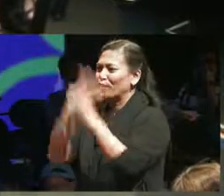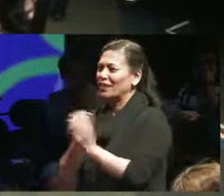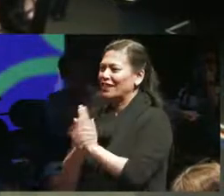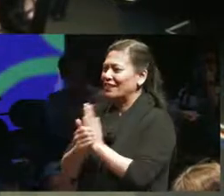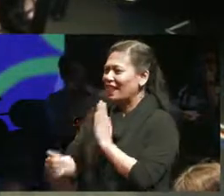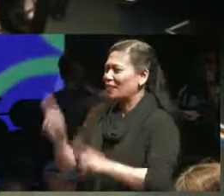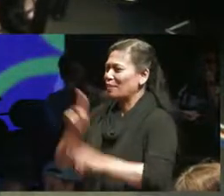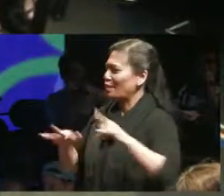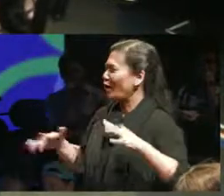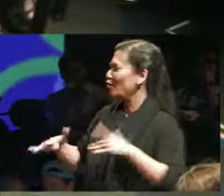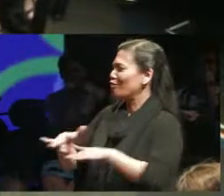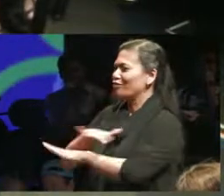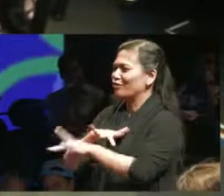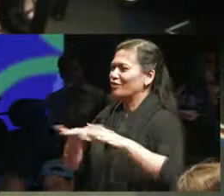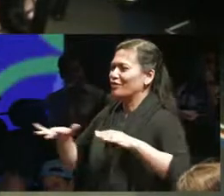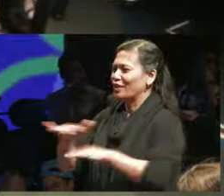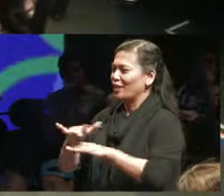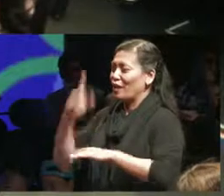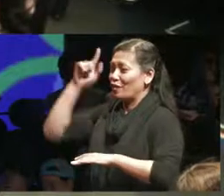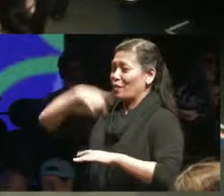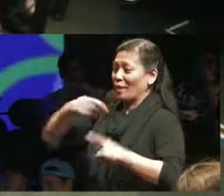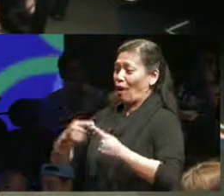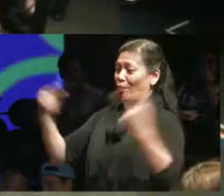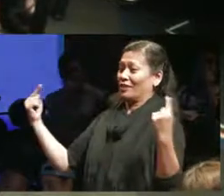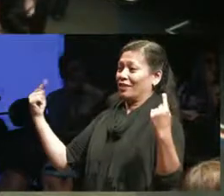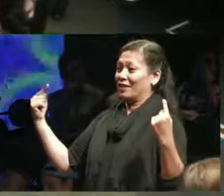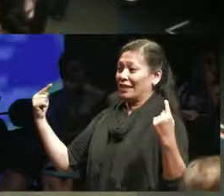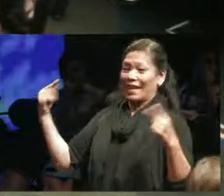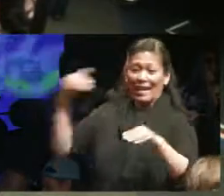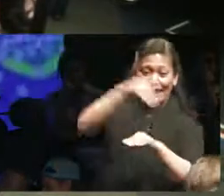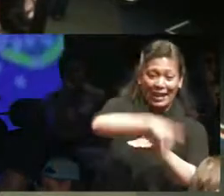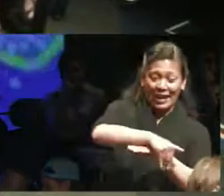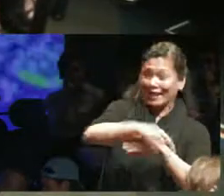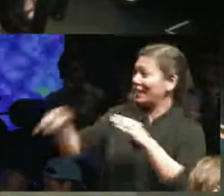is like night and day for me it's like going from a desert directly to an ax